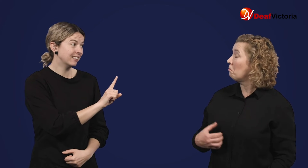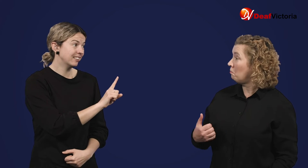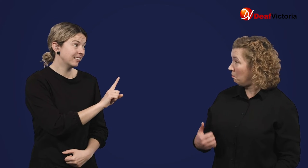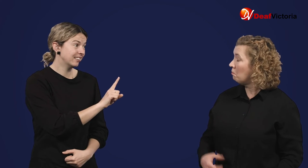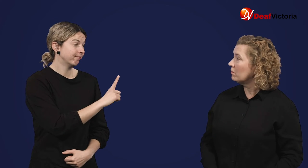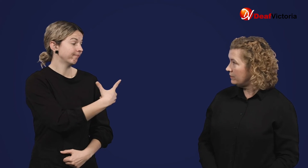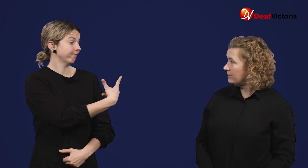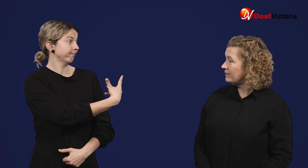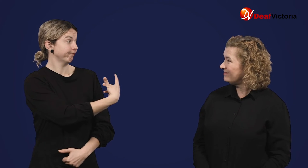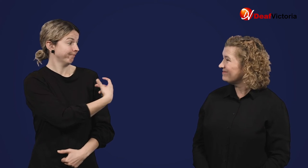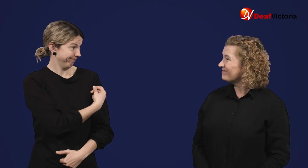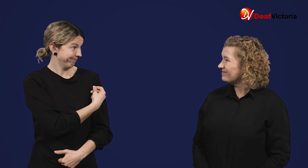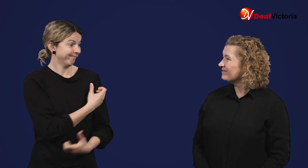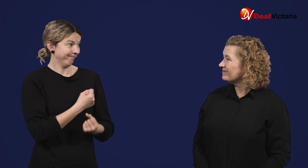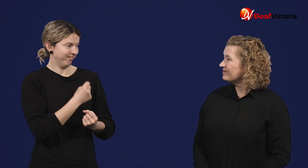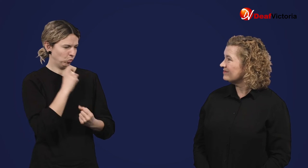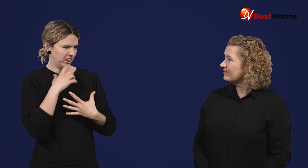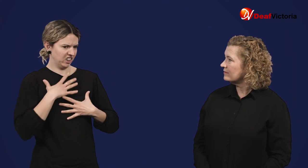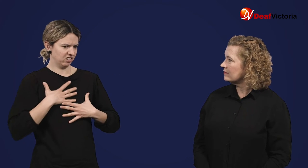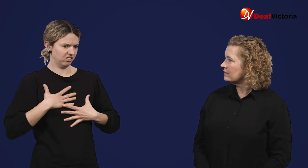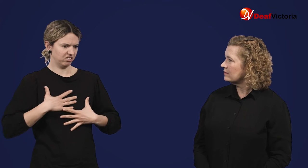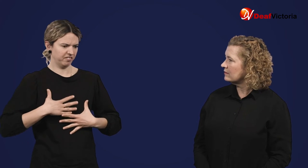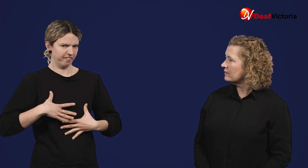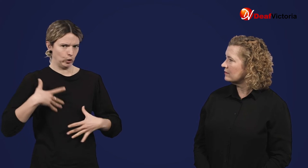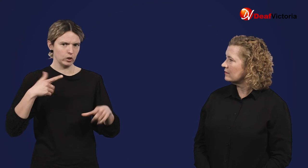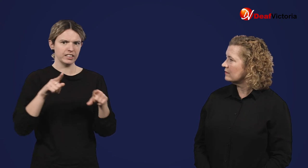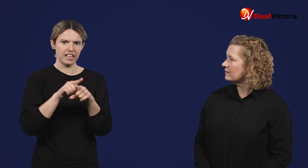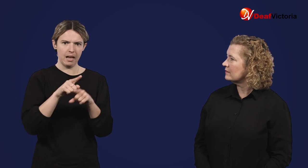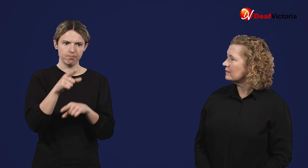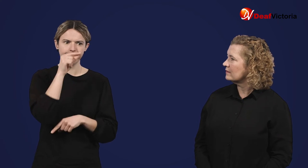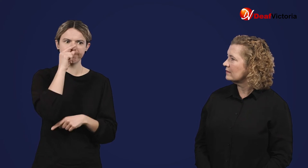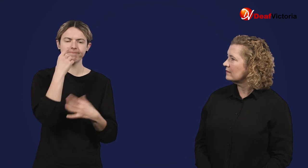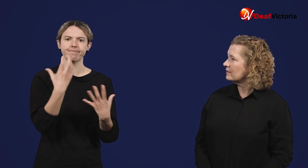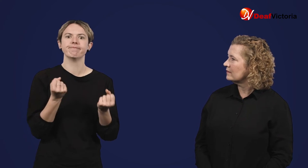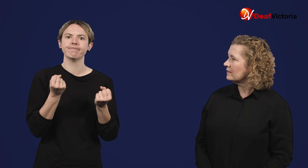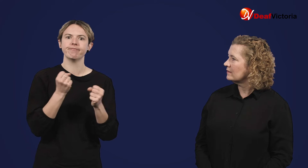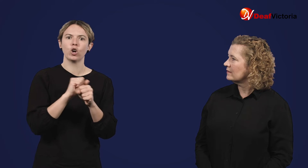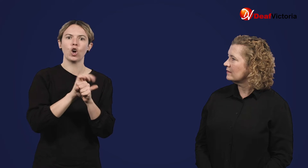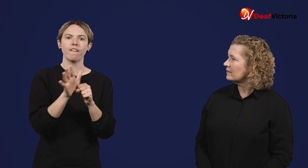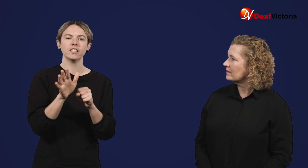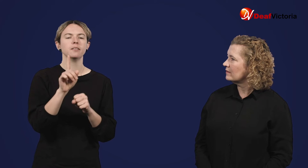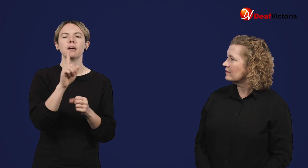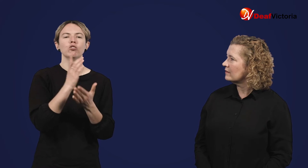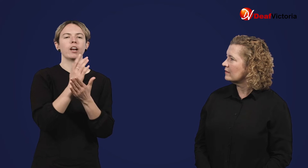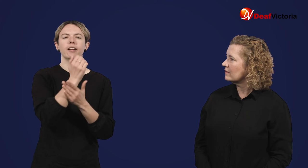Now, you might feel some side effects that feel like COVID-19,